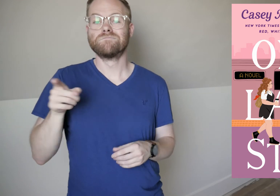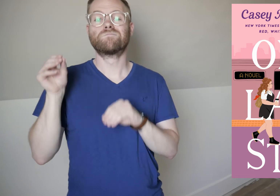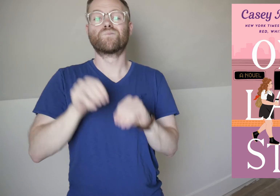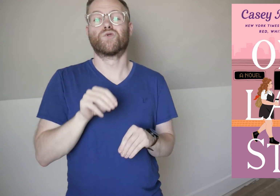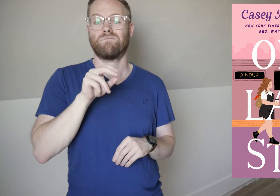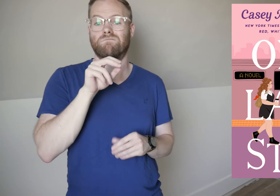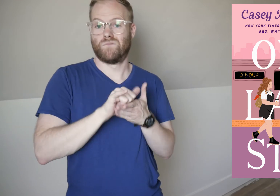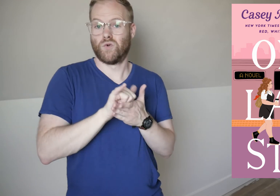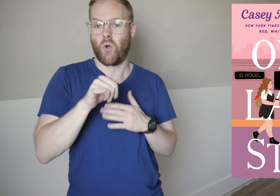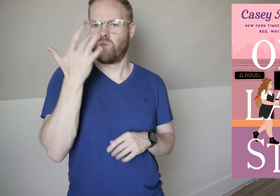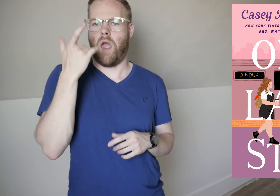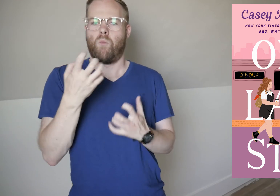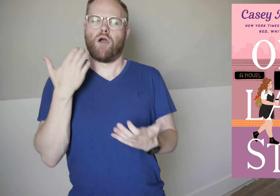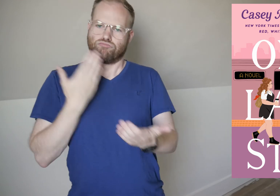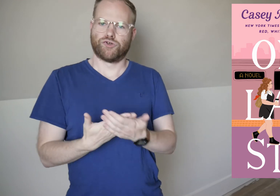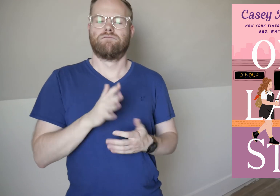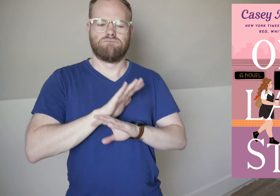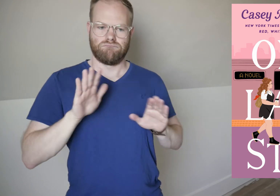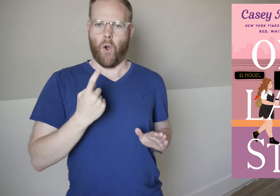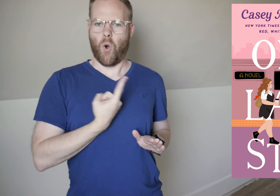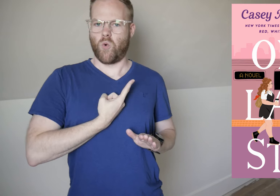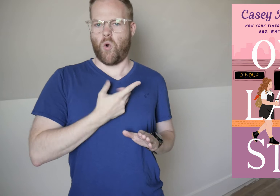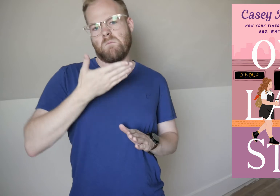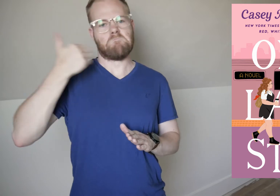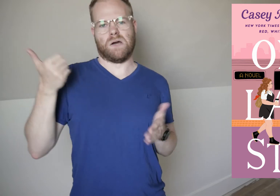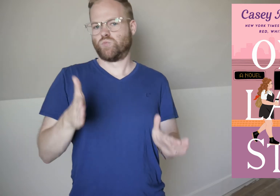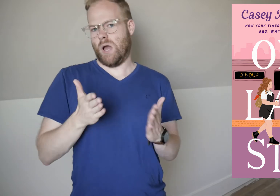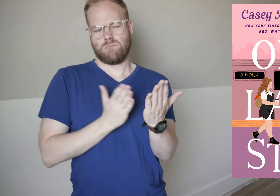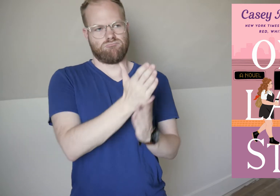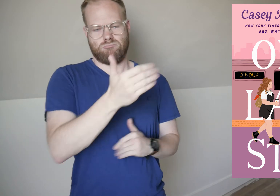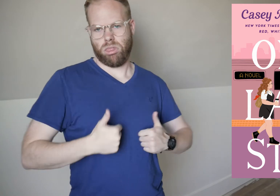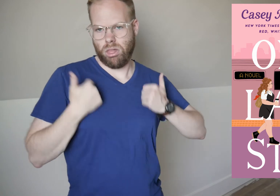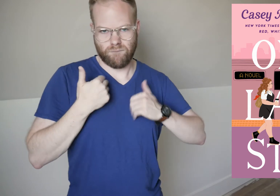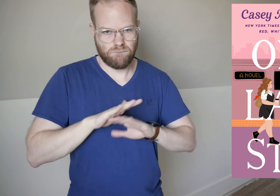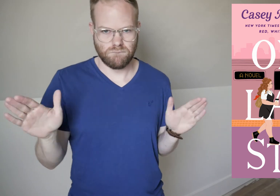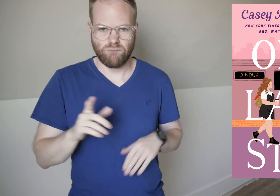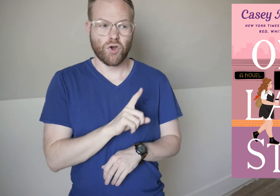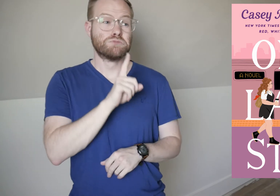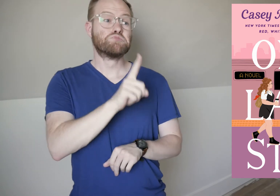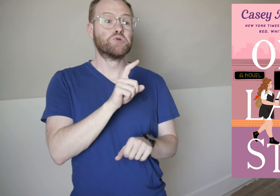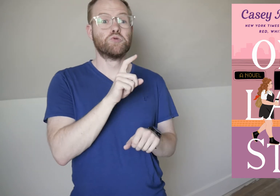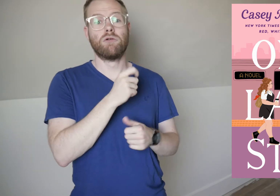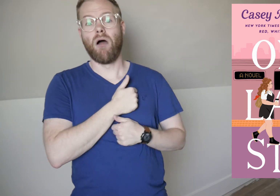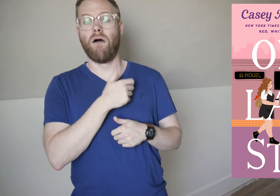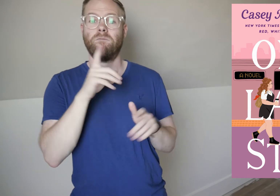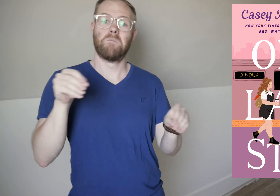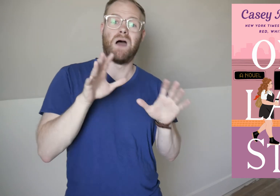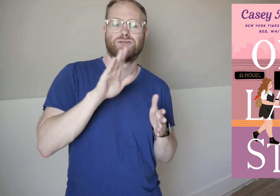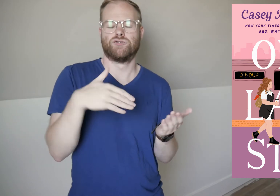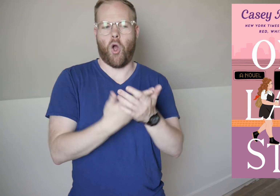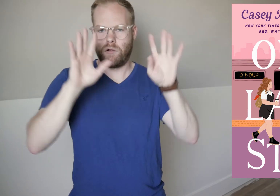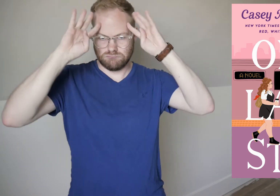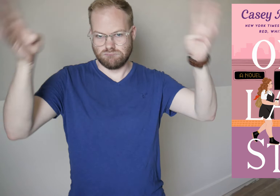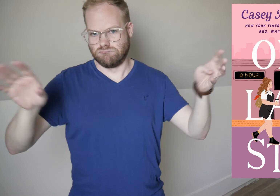She moved to New York to prove that being alone is the best way to go through life, true love and magic is all made-up.